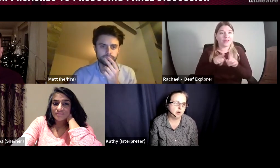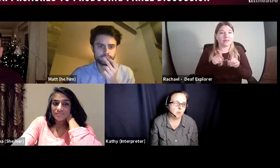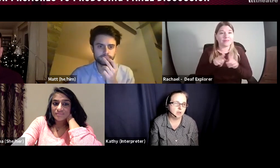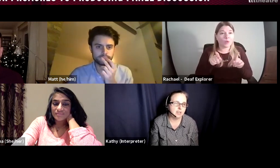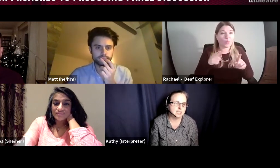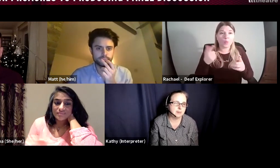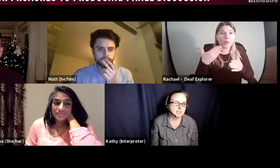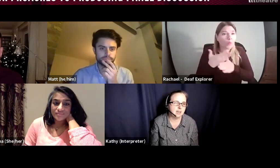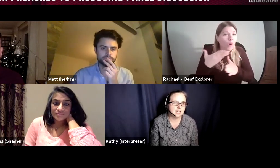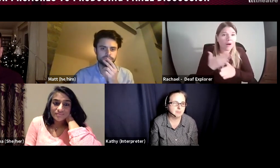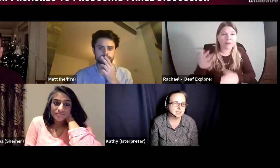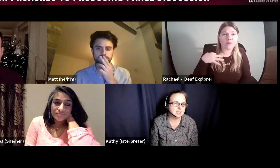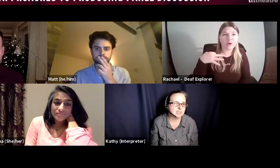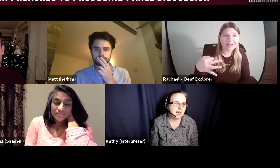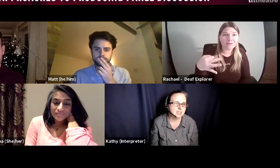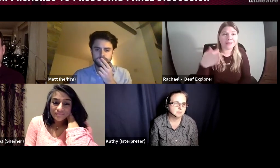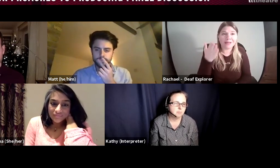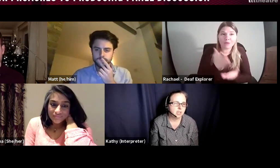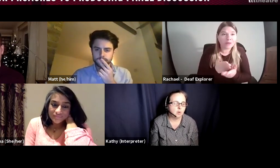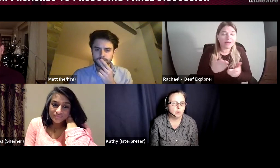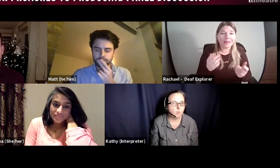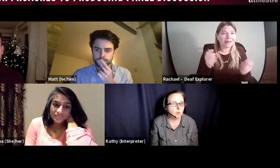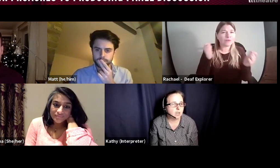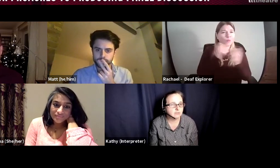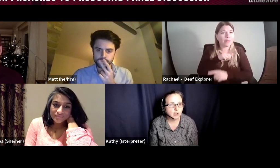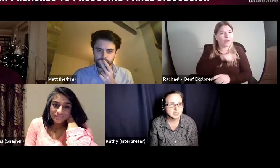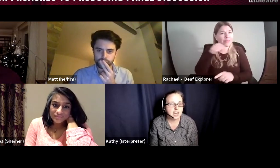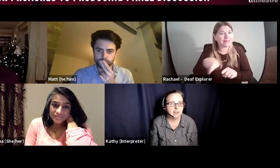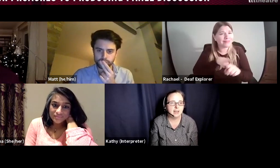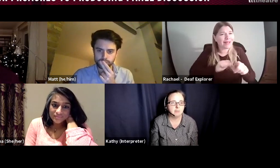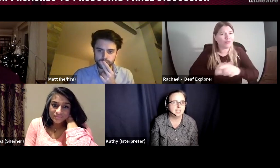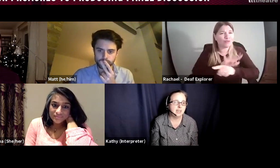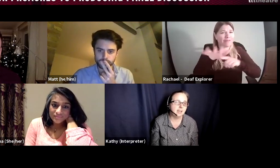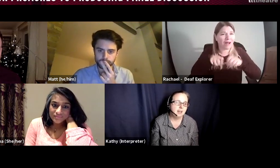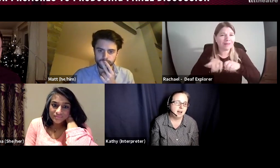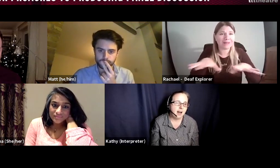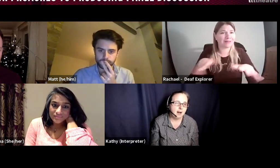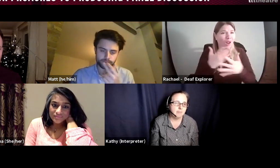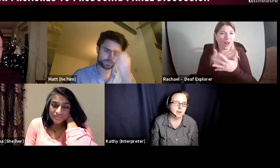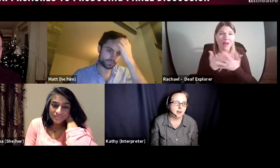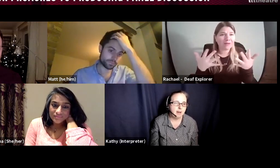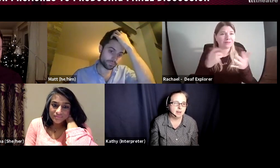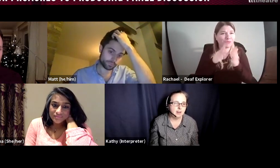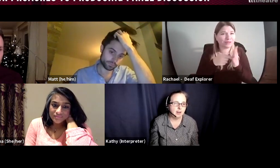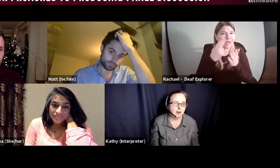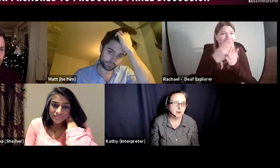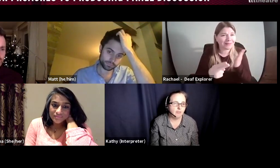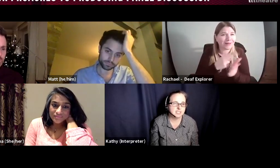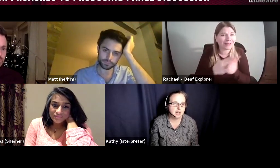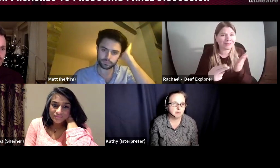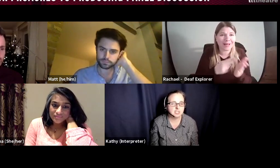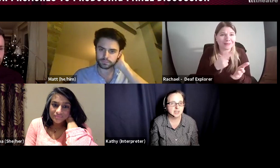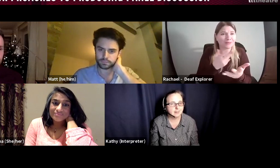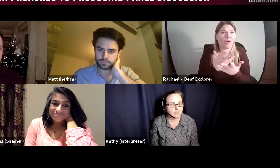and we've expanded and we worked voluntarily at the beginning. Obviously I appreciate in a